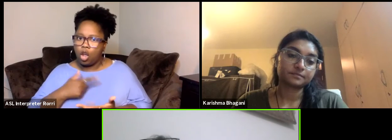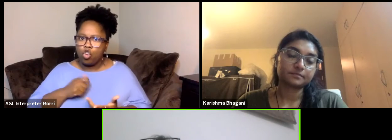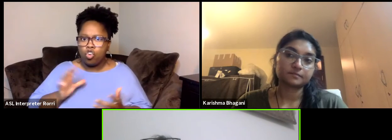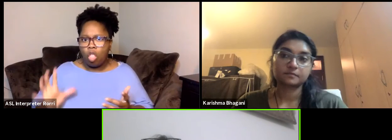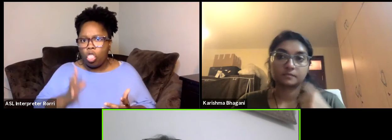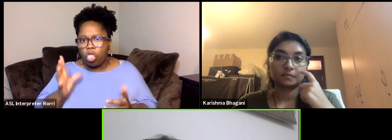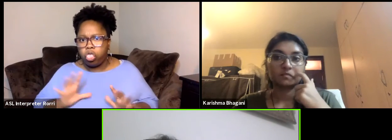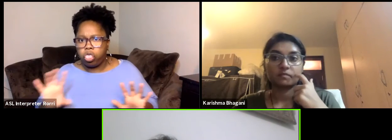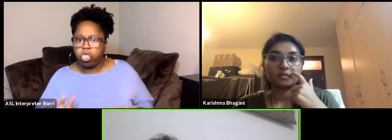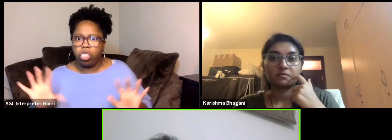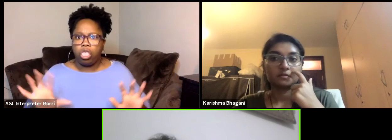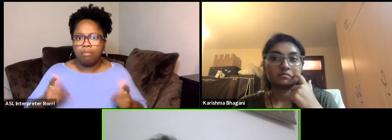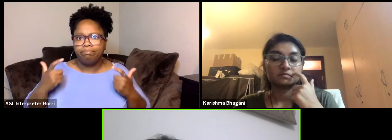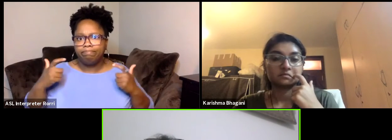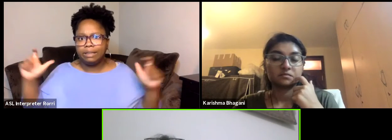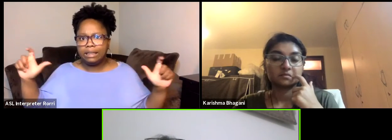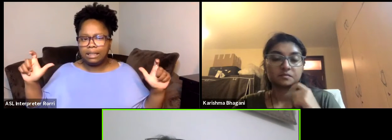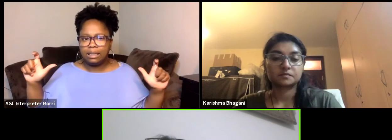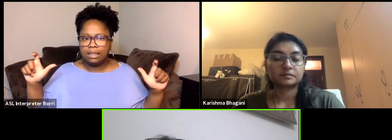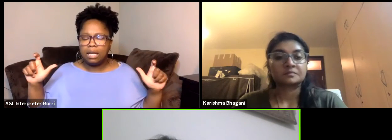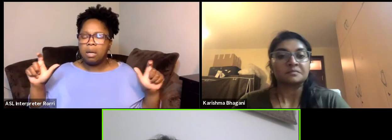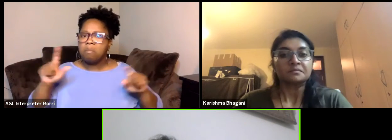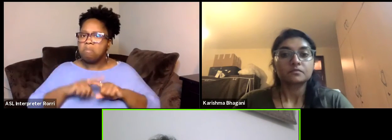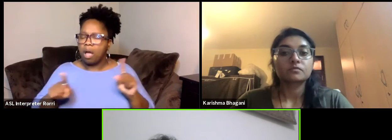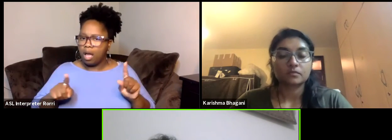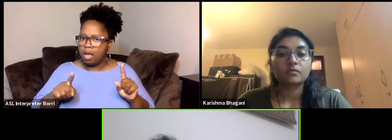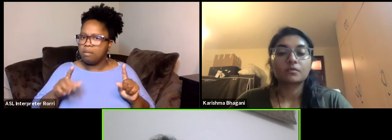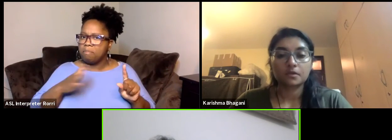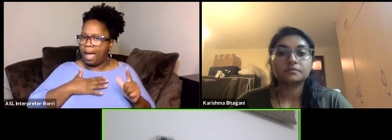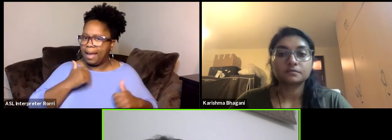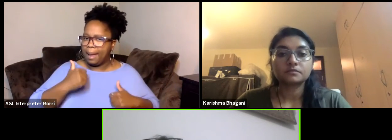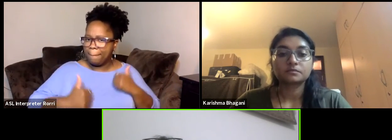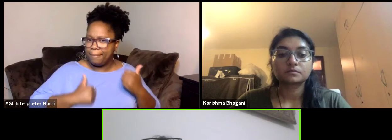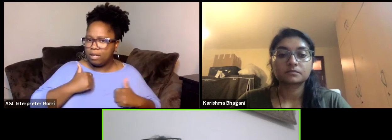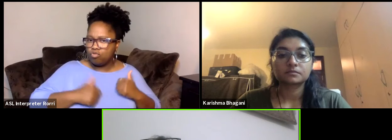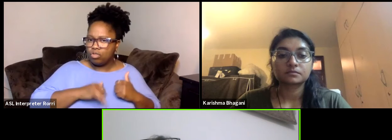but I scaled down my ambition and dealt with my reality.